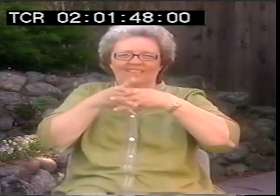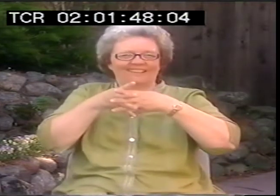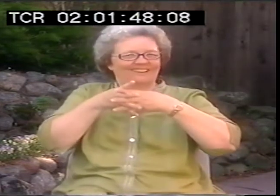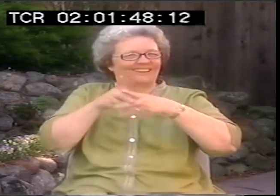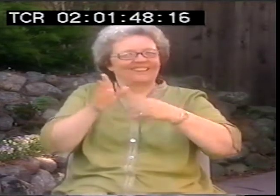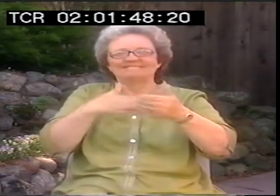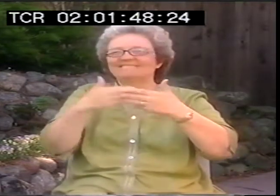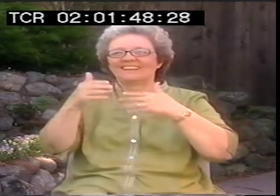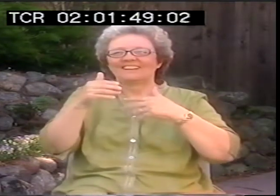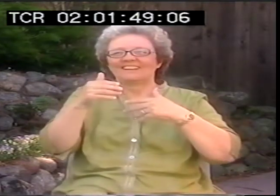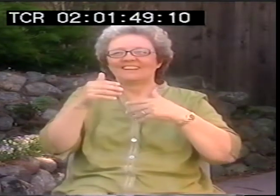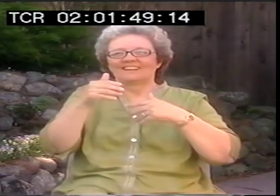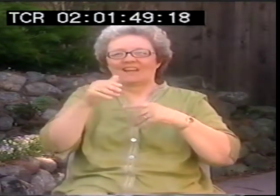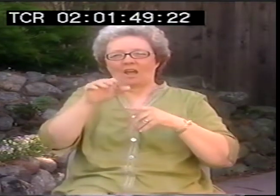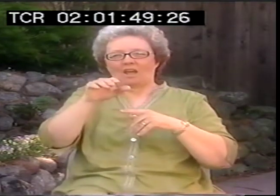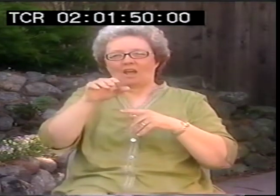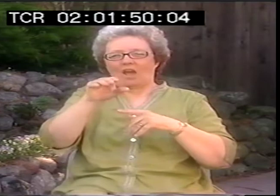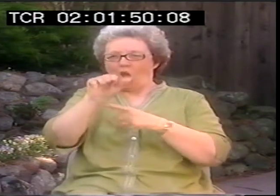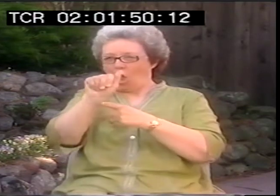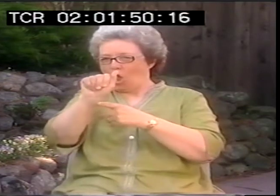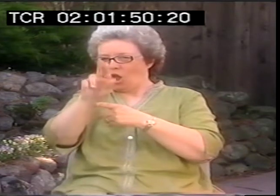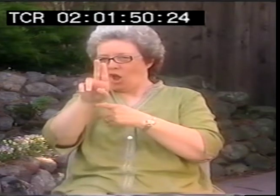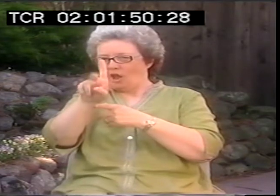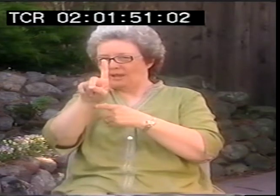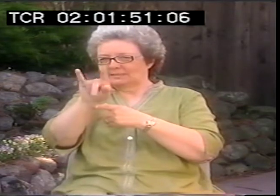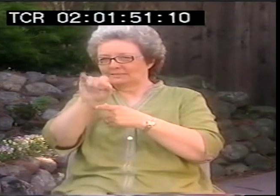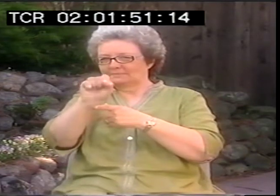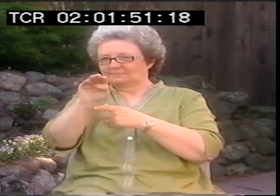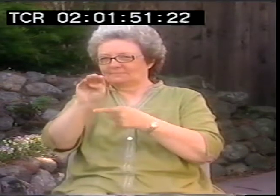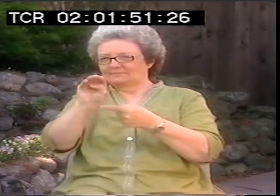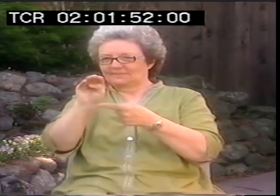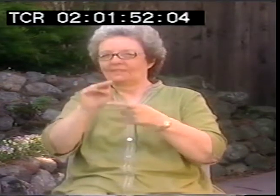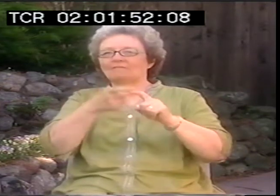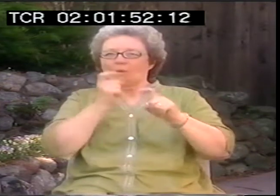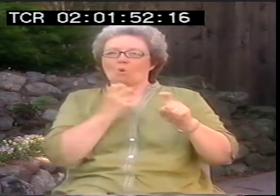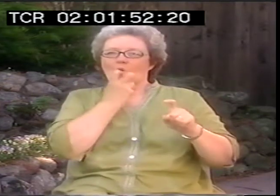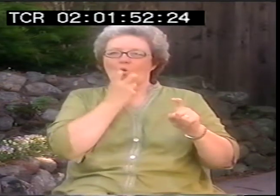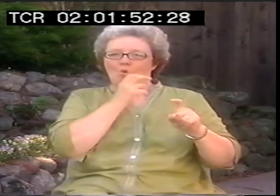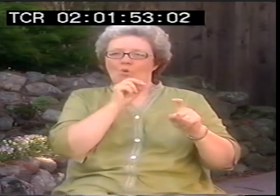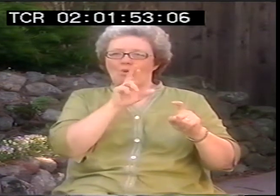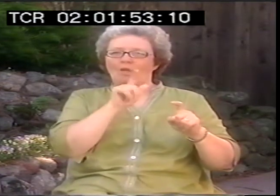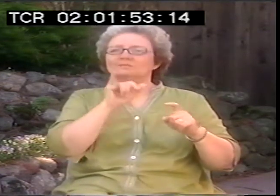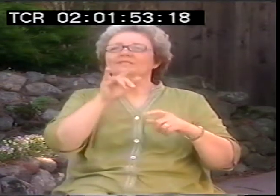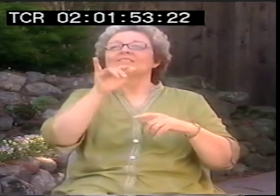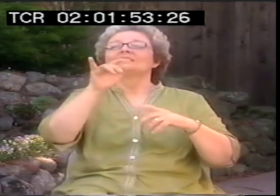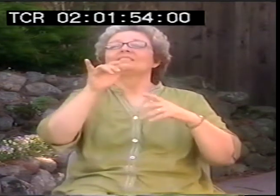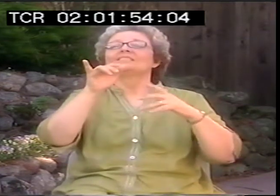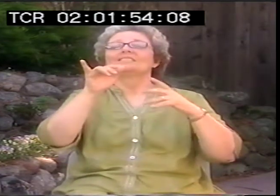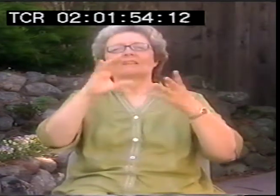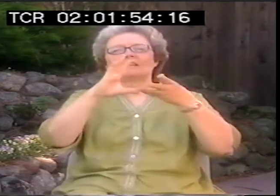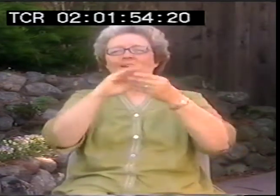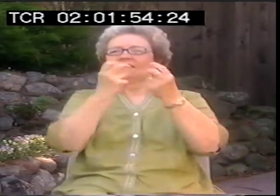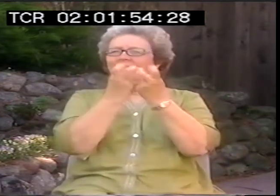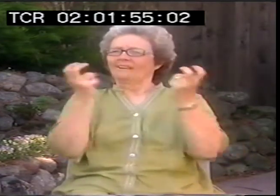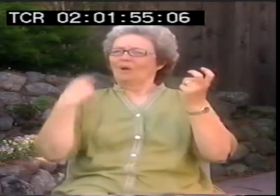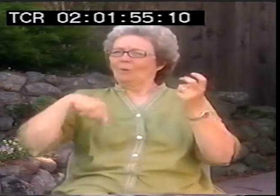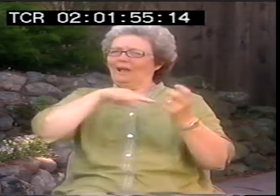just completely infiltrated by oddism, from the oralist paradigm.